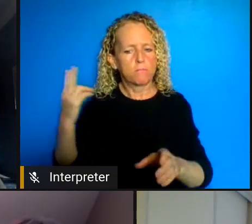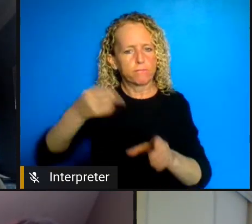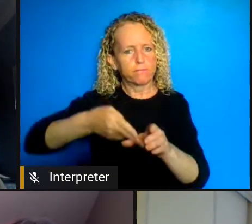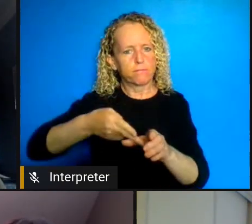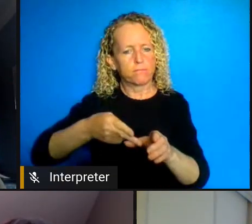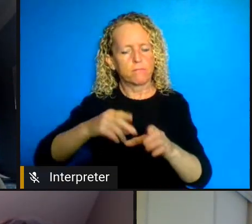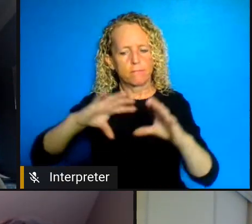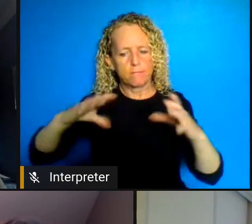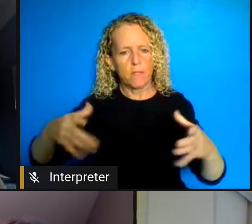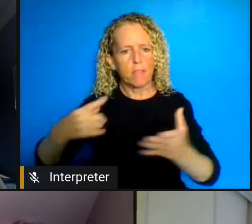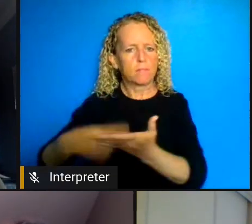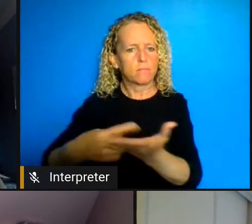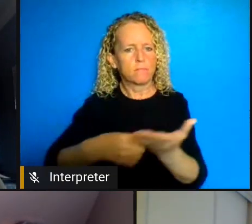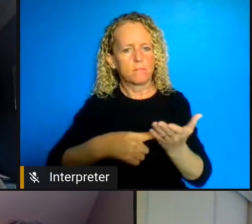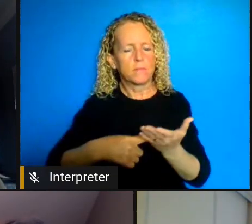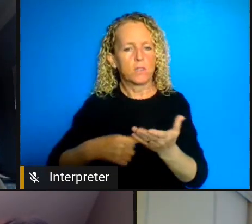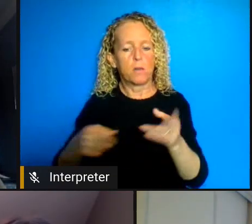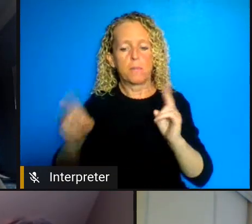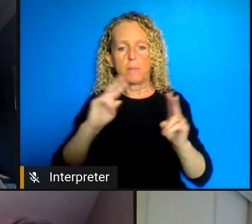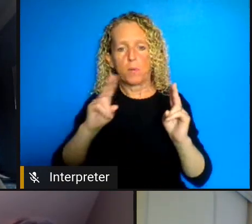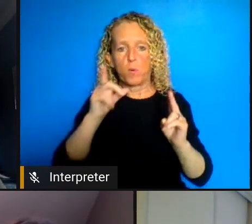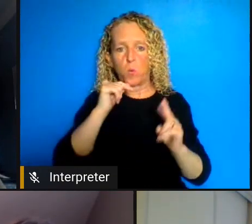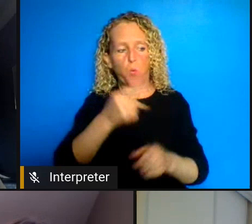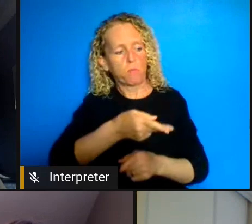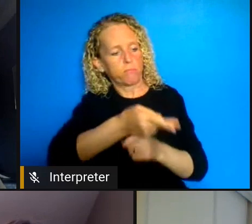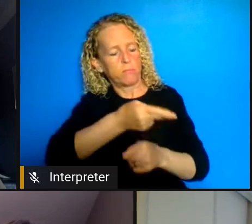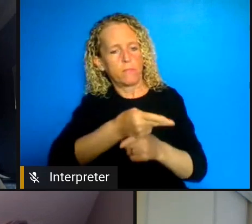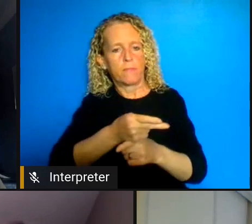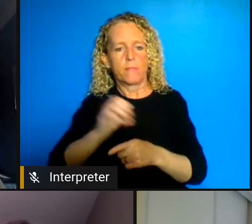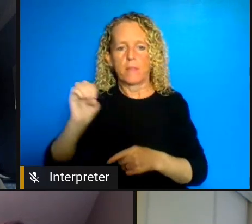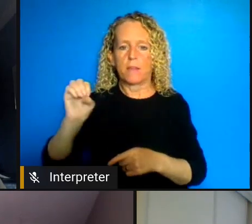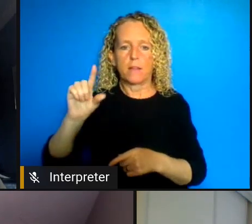they get out of prisons, from Elizabeth Fry societies to here in Nova